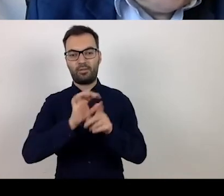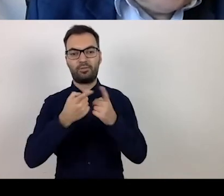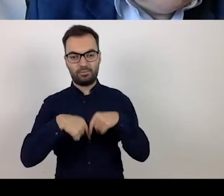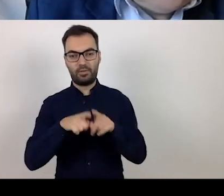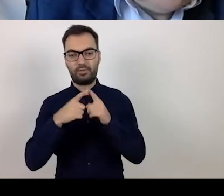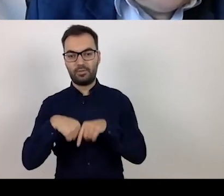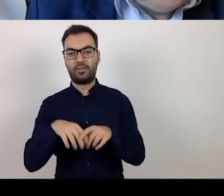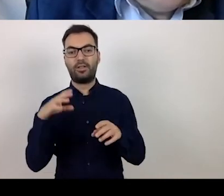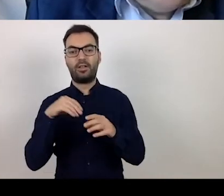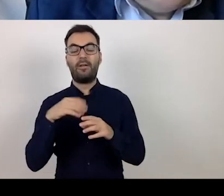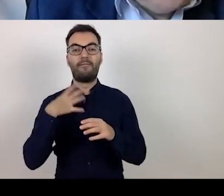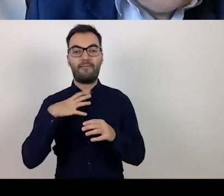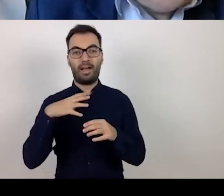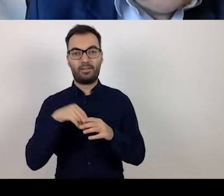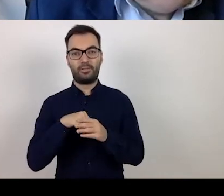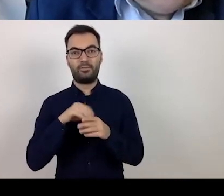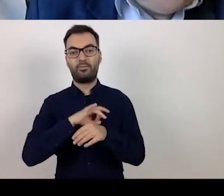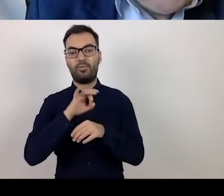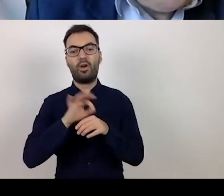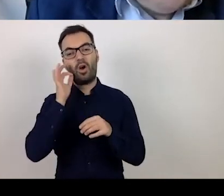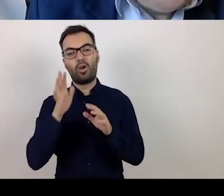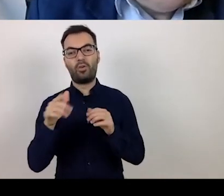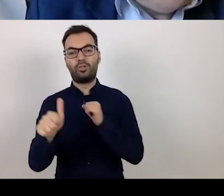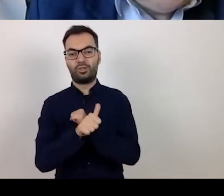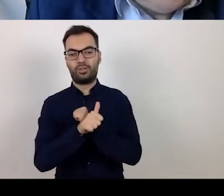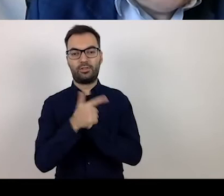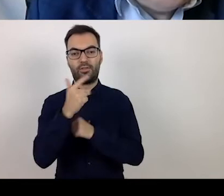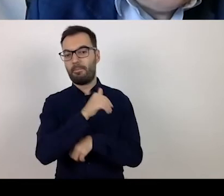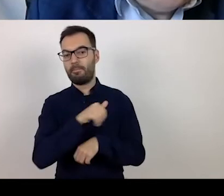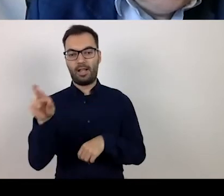The value of these projects stands at about 62 billion zlotys.